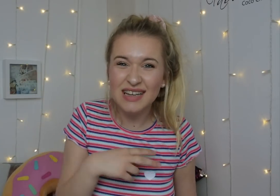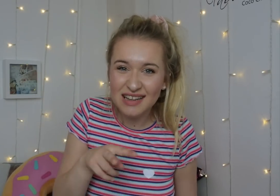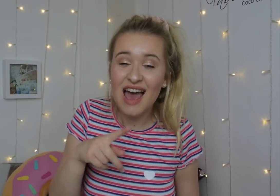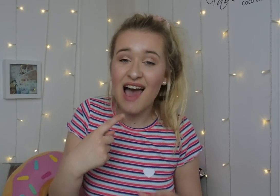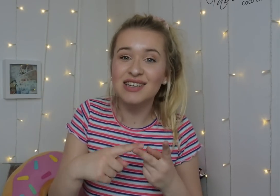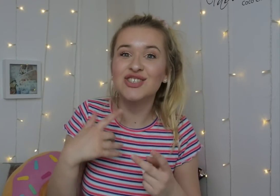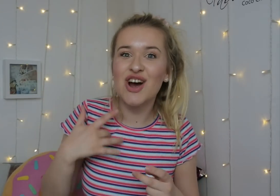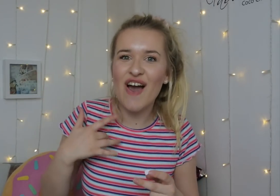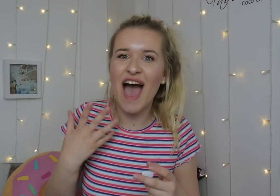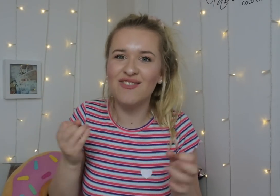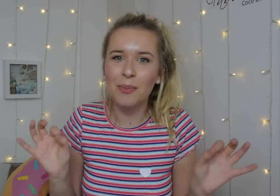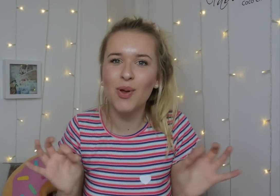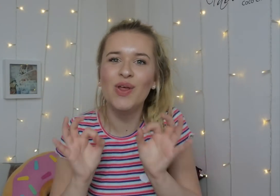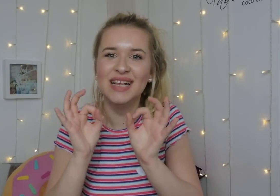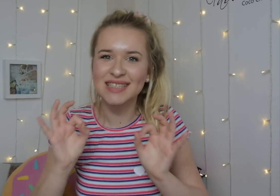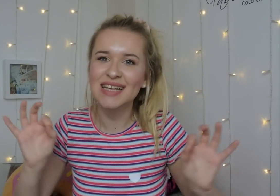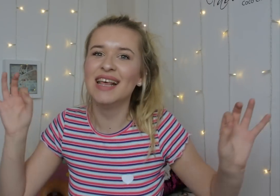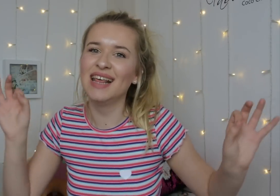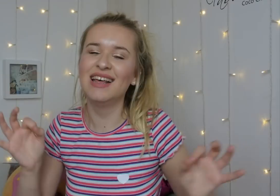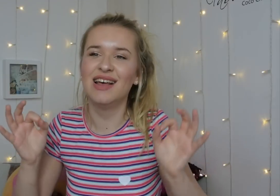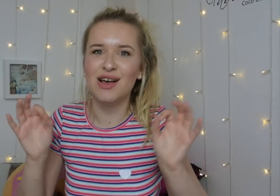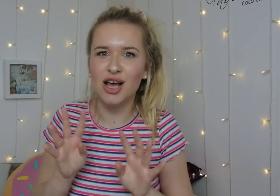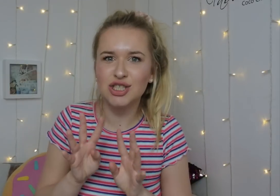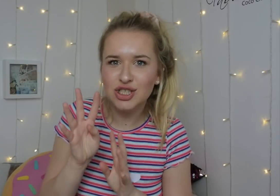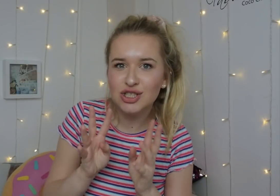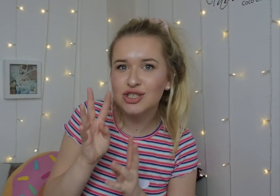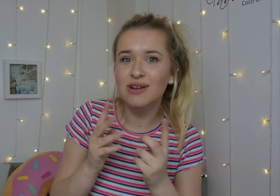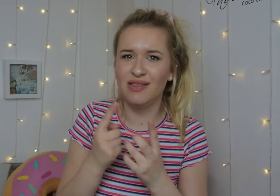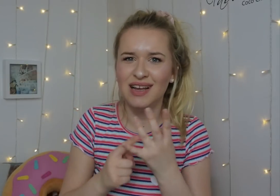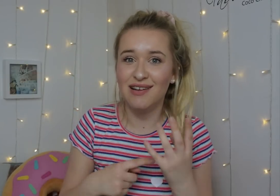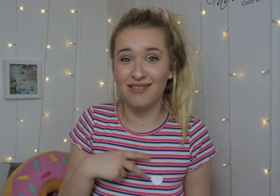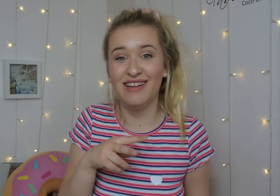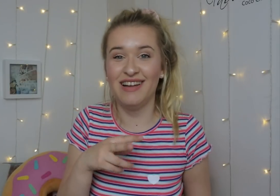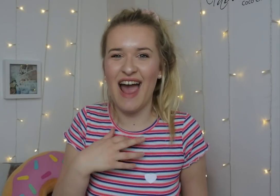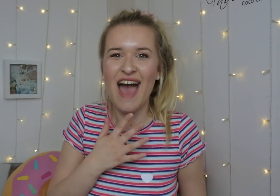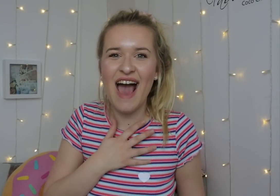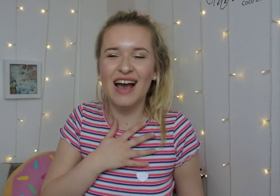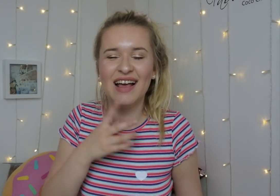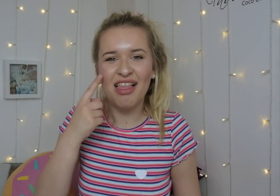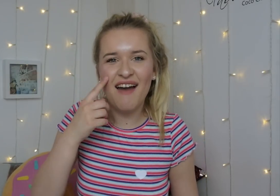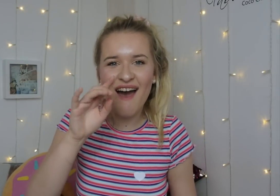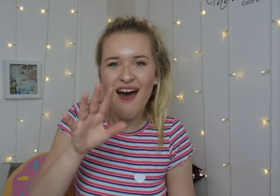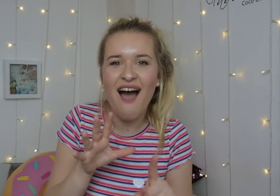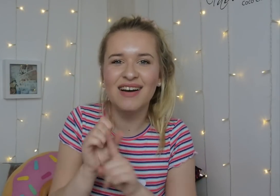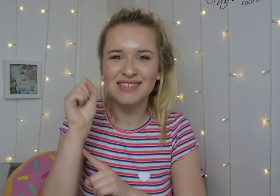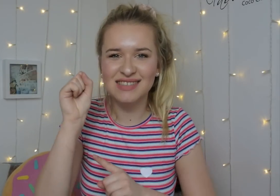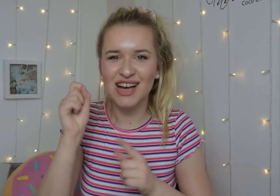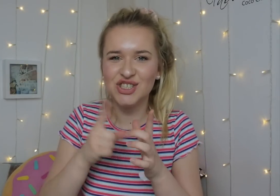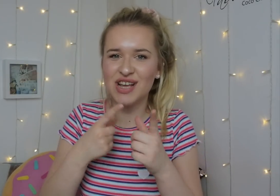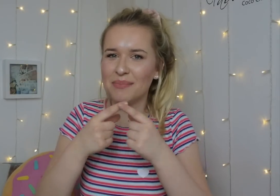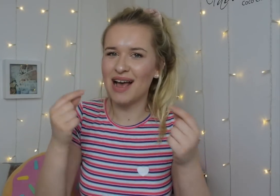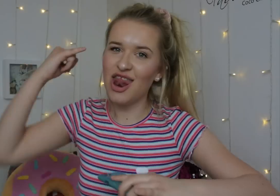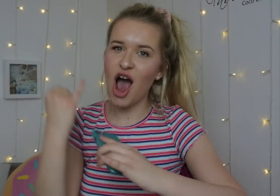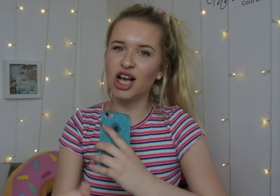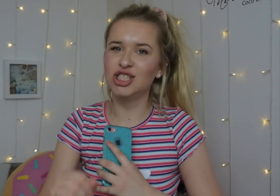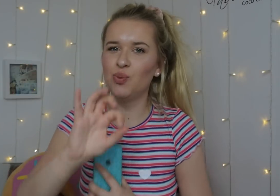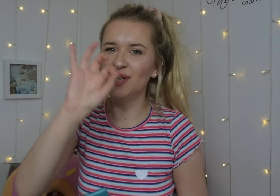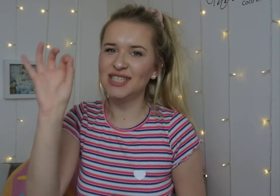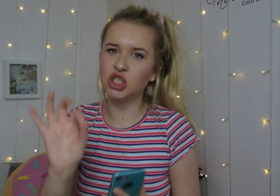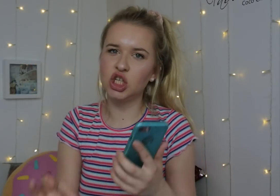And the toilets have music on them, and splash water when you finish toilet. I would like to see their cultures. The last question is...